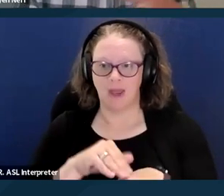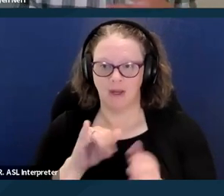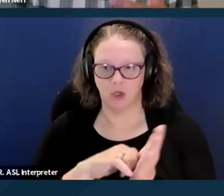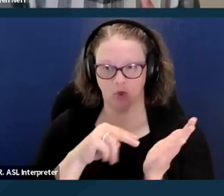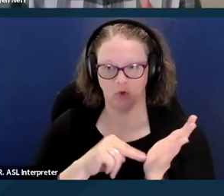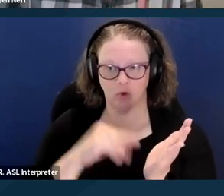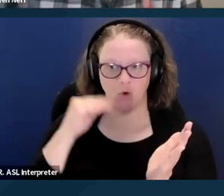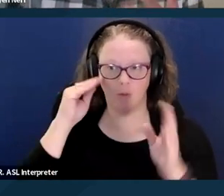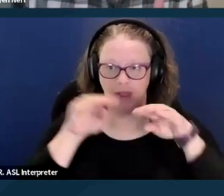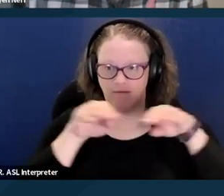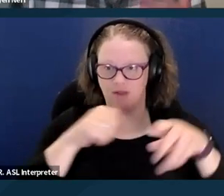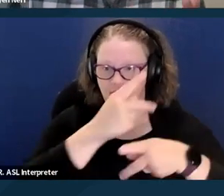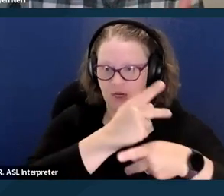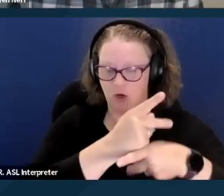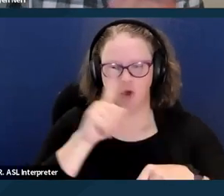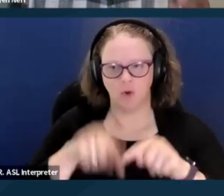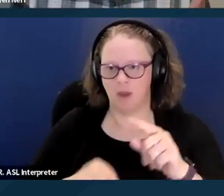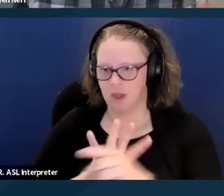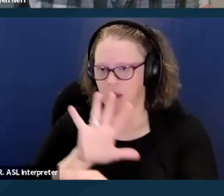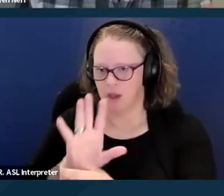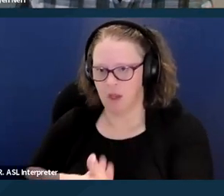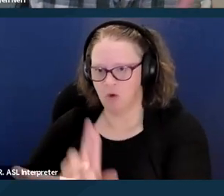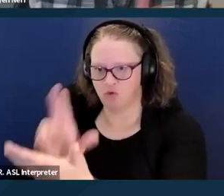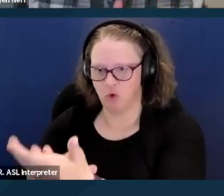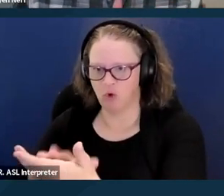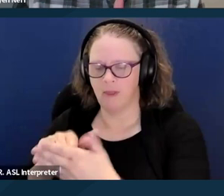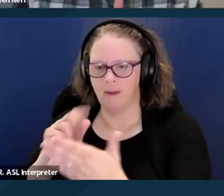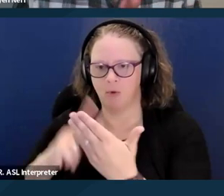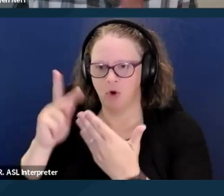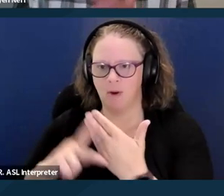You can't be enrolled in the program of all inclusive care for the elderly.